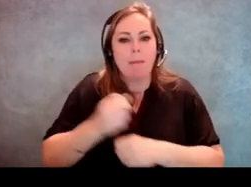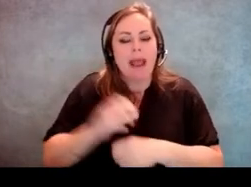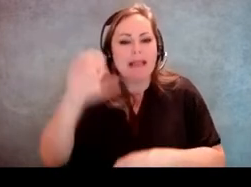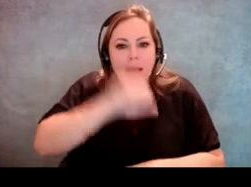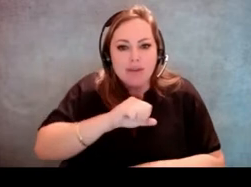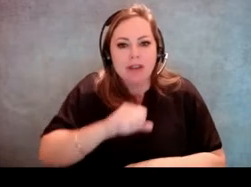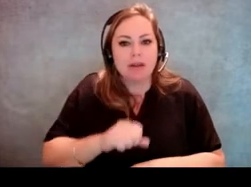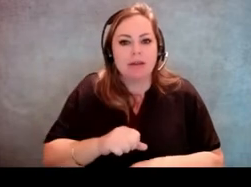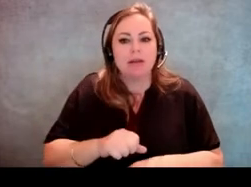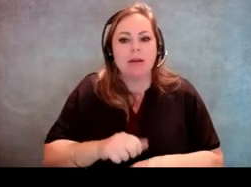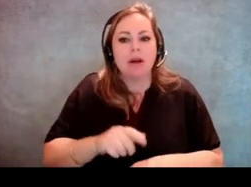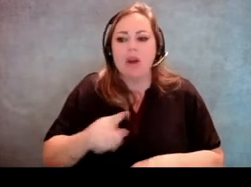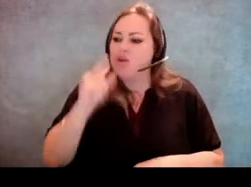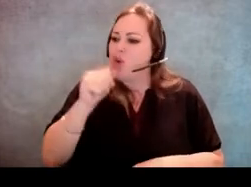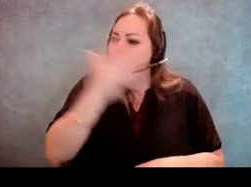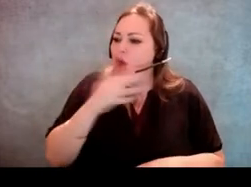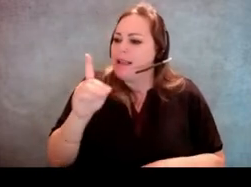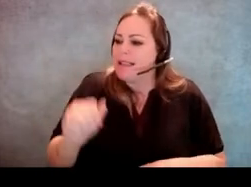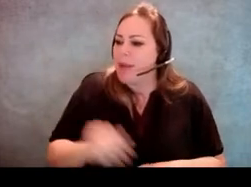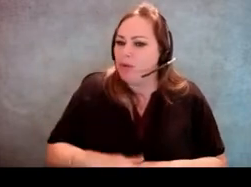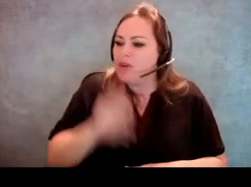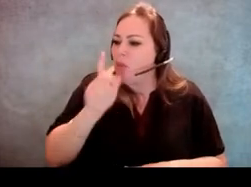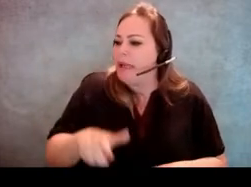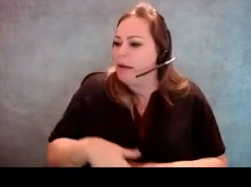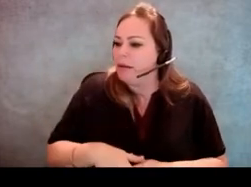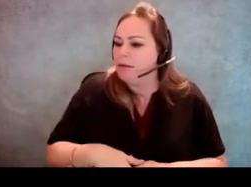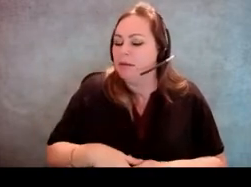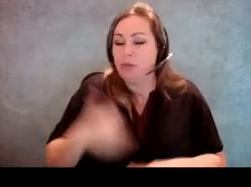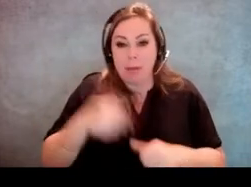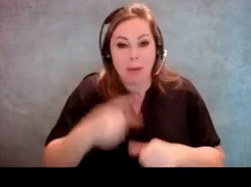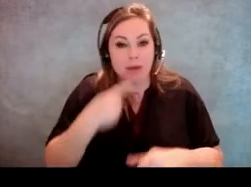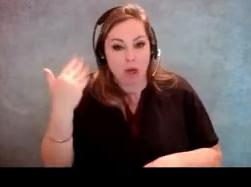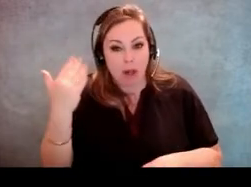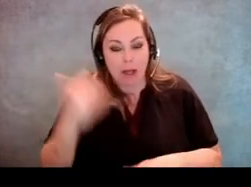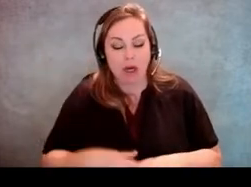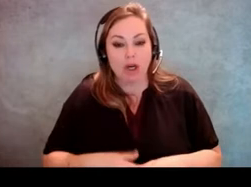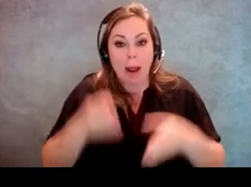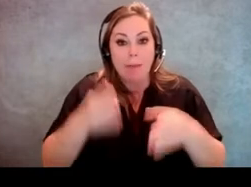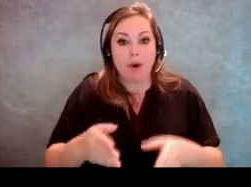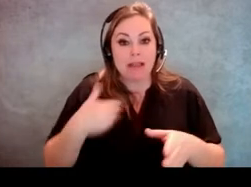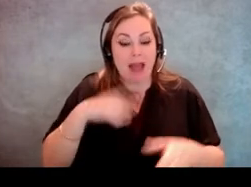that they don't quote, unquote, look disabled. Like Molly said earlier, if someone has a disability and ask